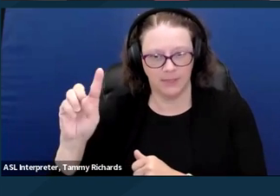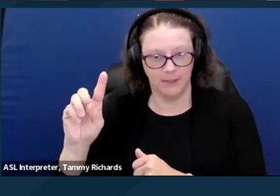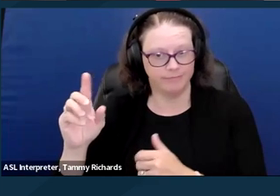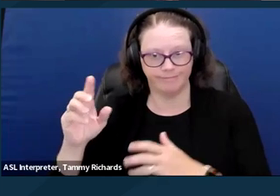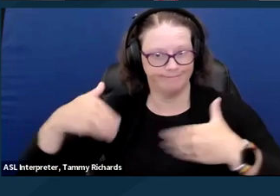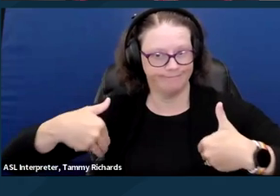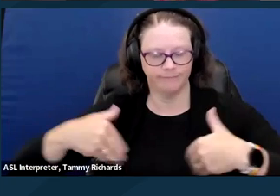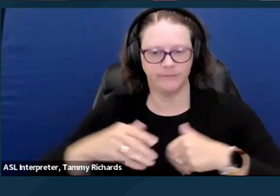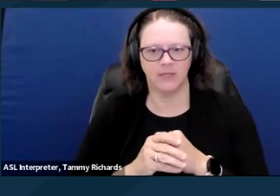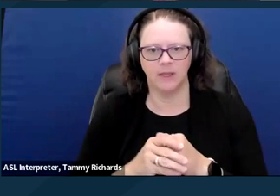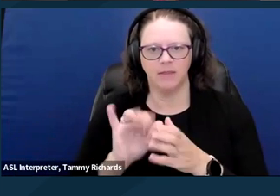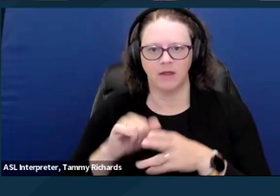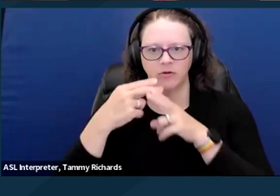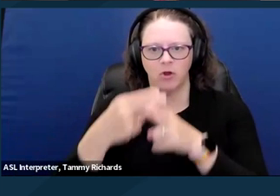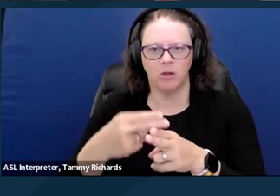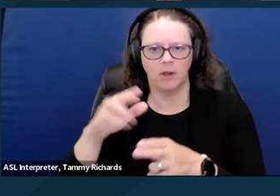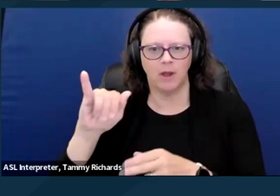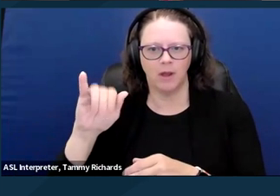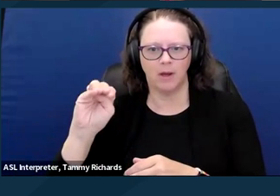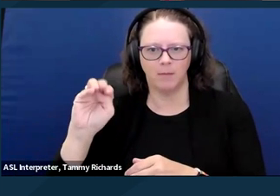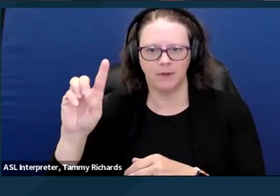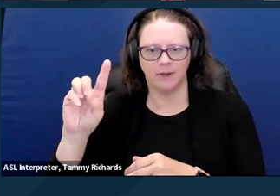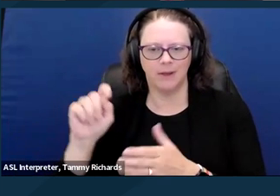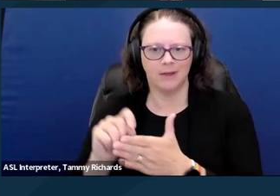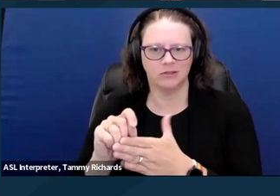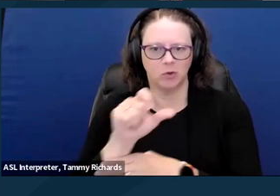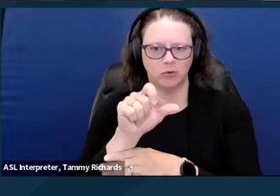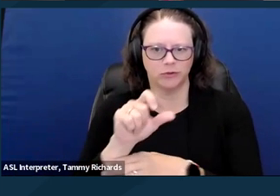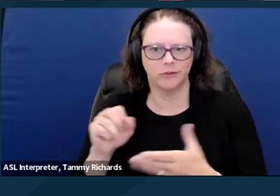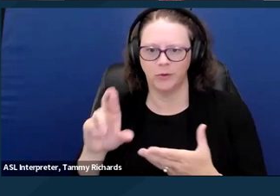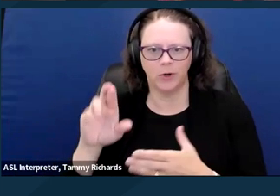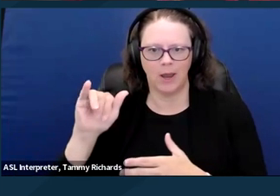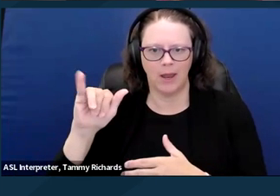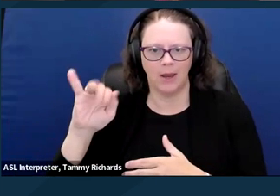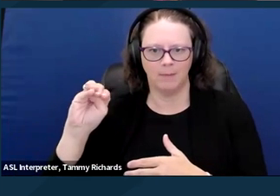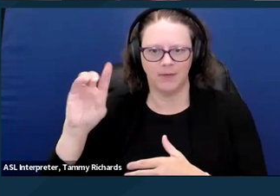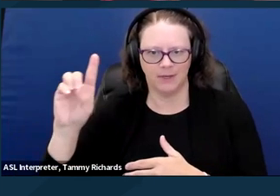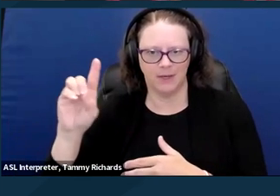as the IMD Exclusion or the IMD Rule. So to be clear,